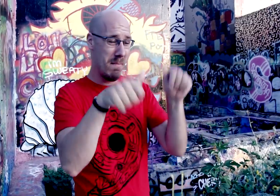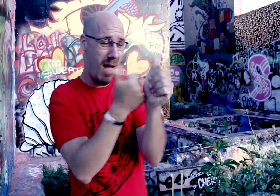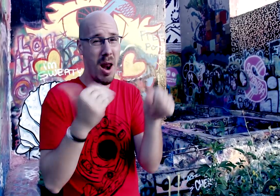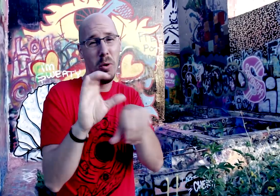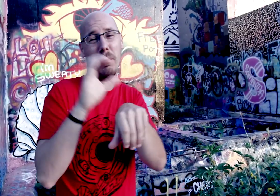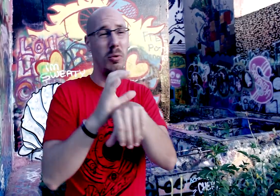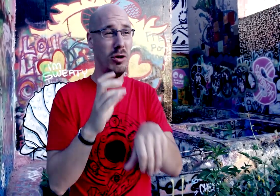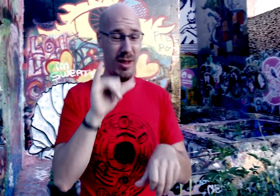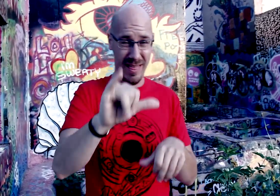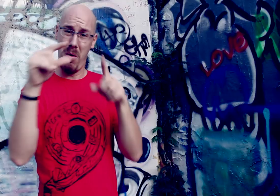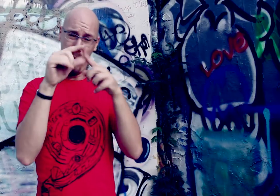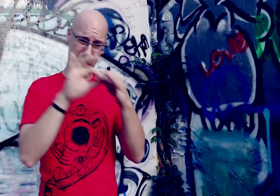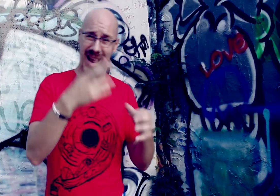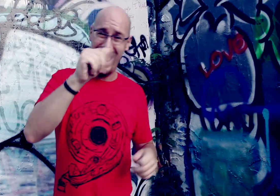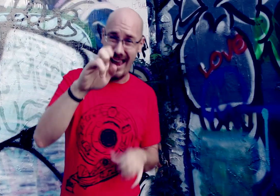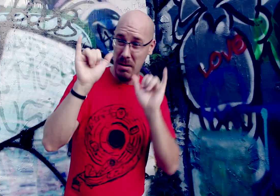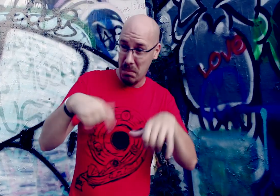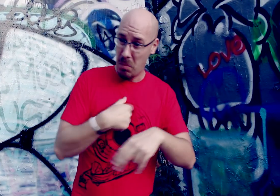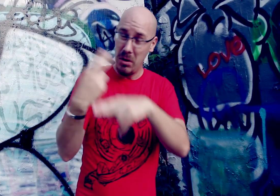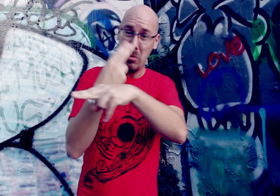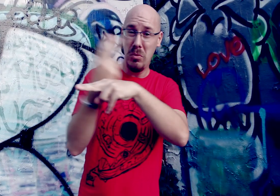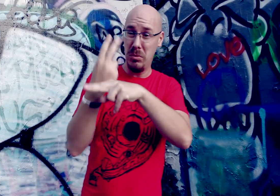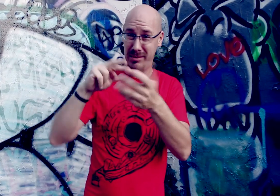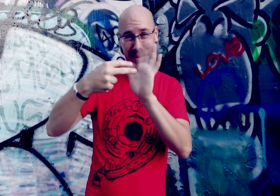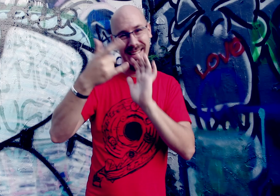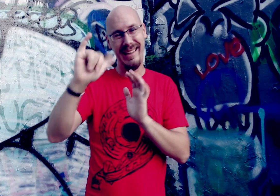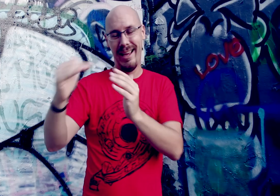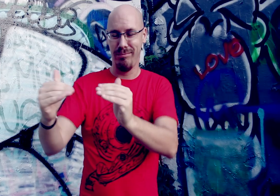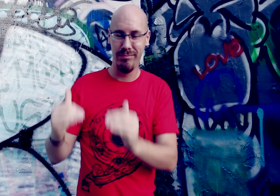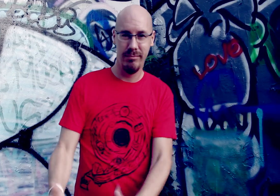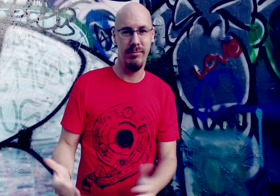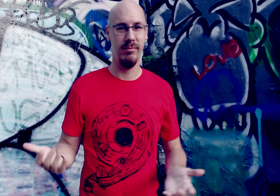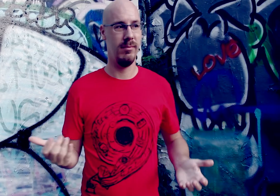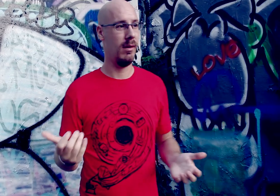of a message board A word rooted in hate, yet our genre still ignores it. Gay is synonymous with the lesser